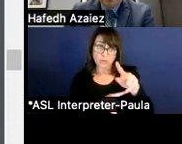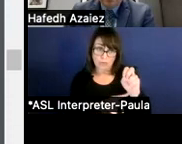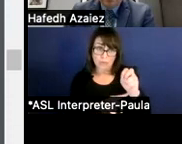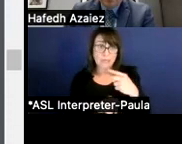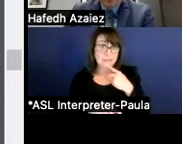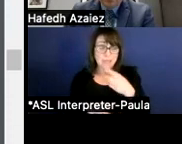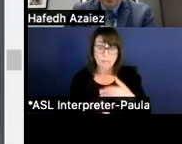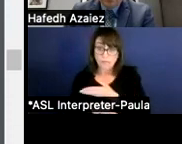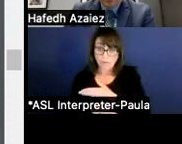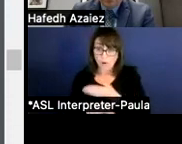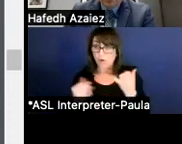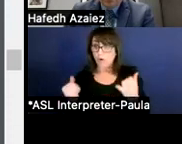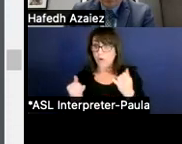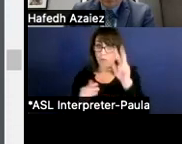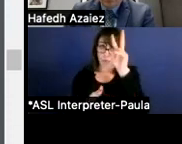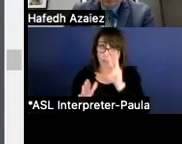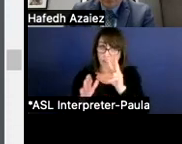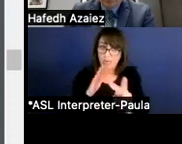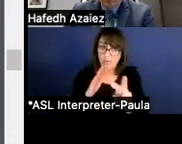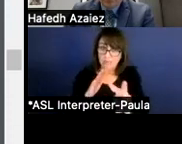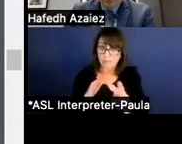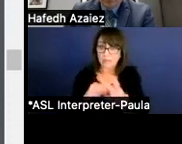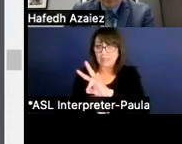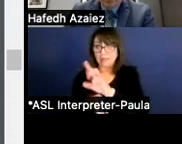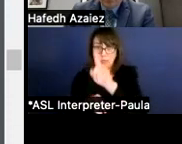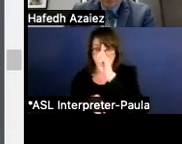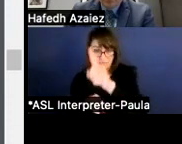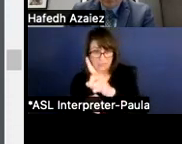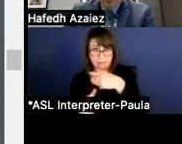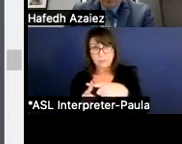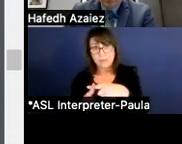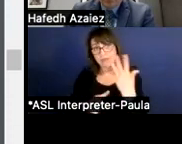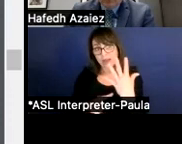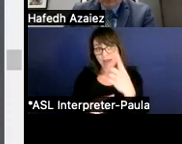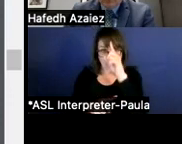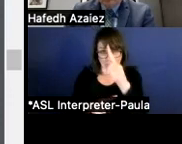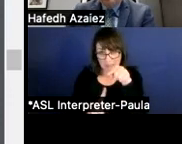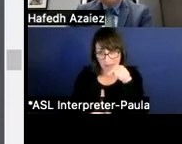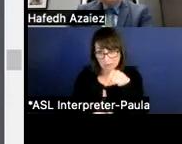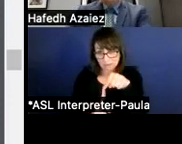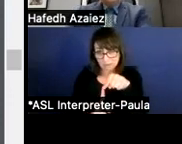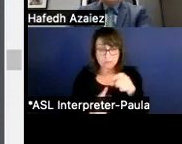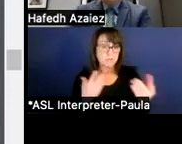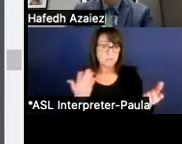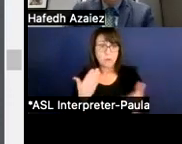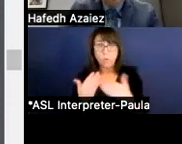currently projected tax rate would be the 71 cent plus the five pennies, or whatever the state comptroller sets